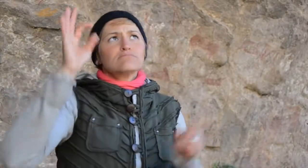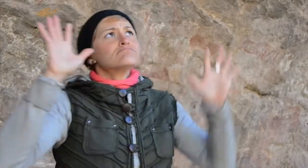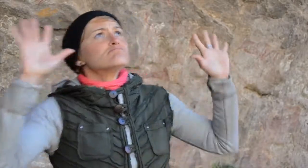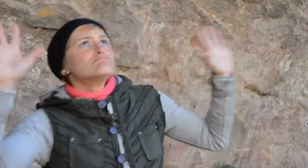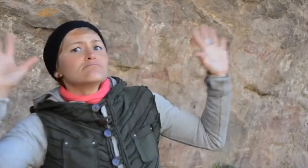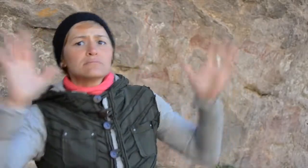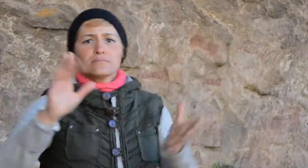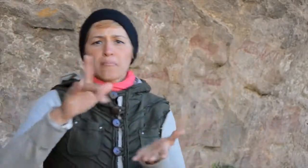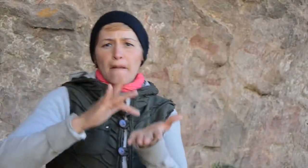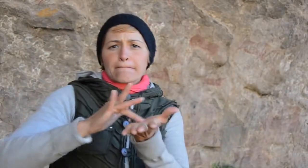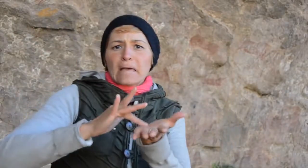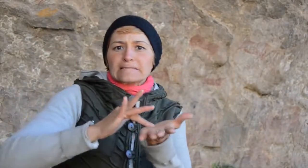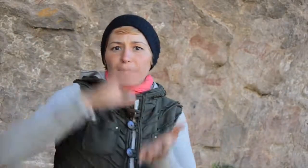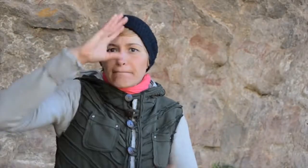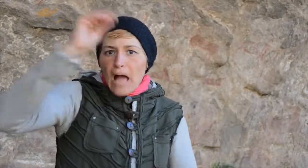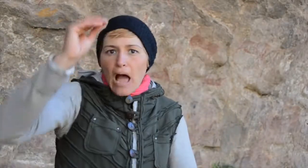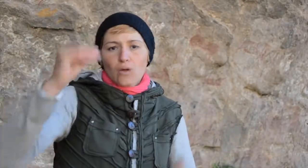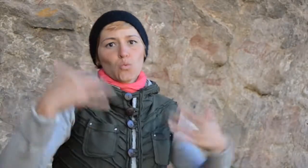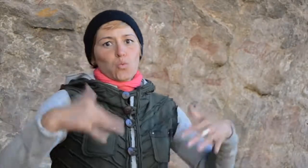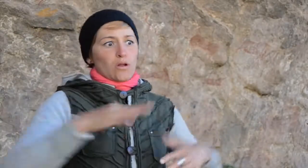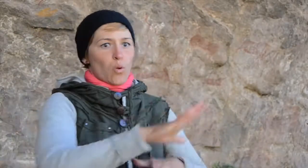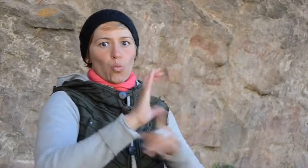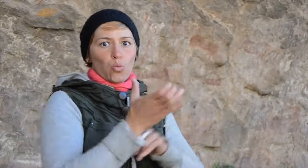The second one was about spirits and medicine